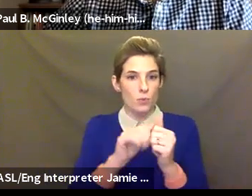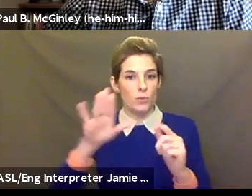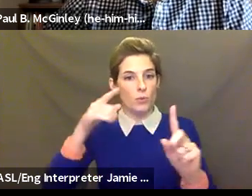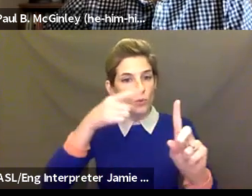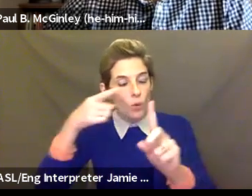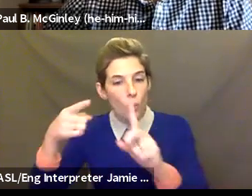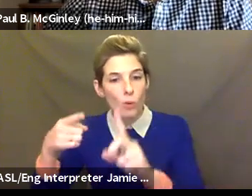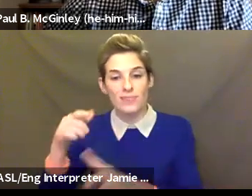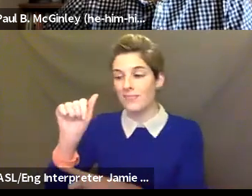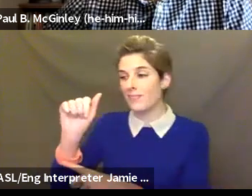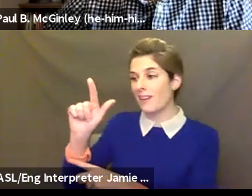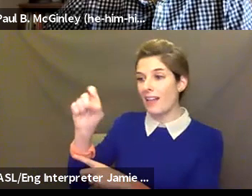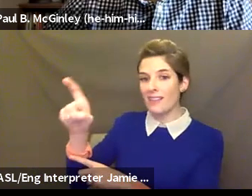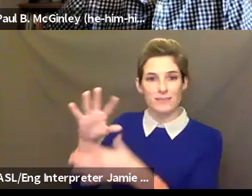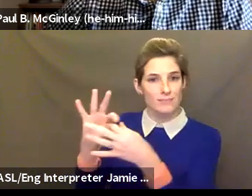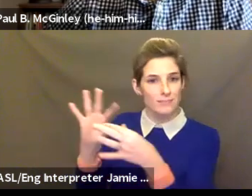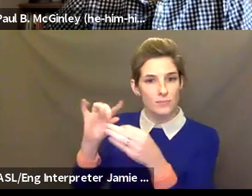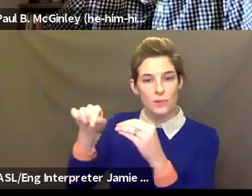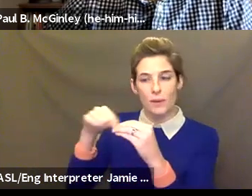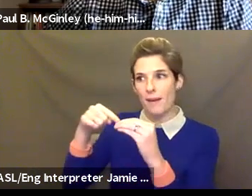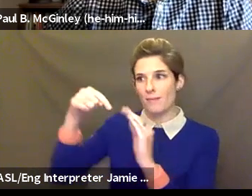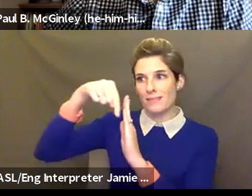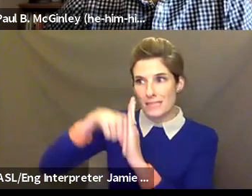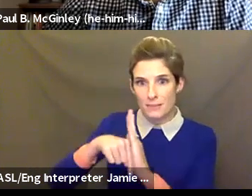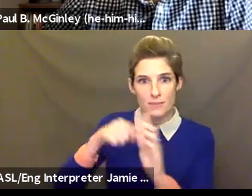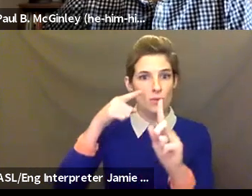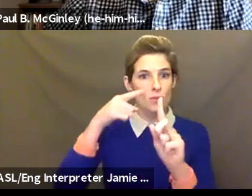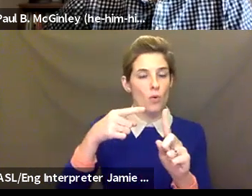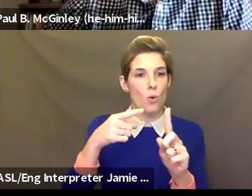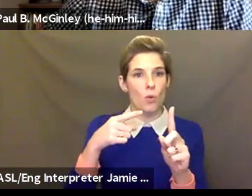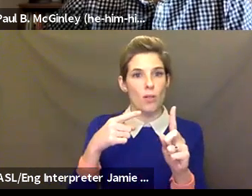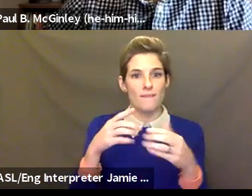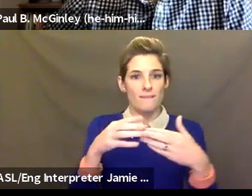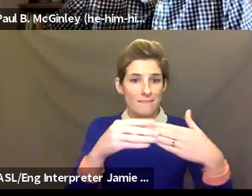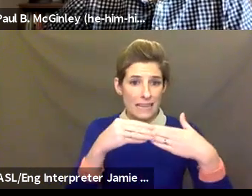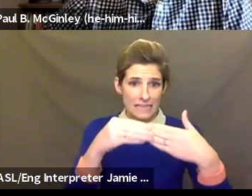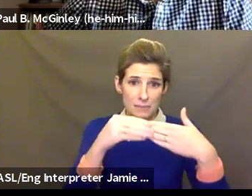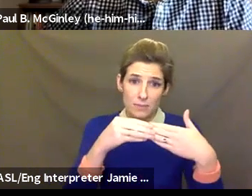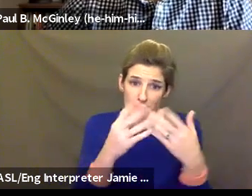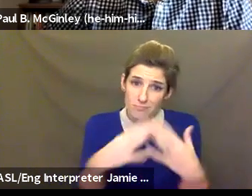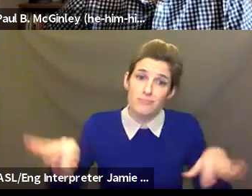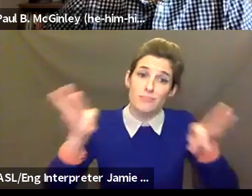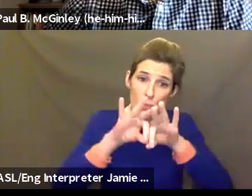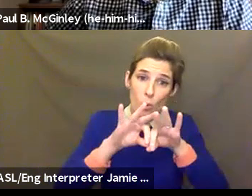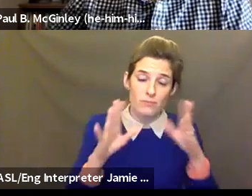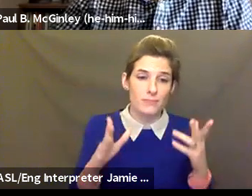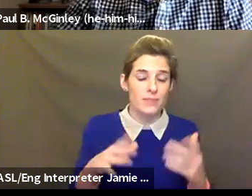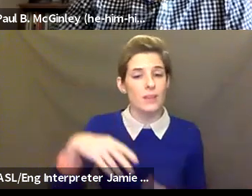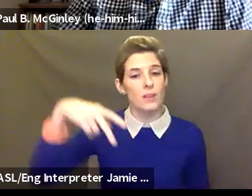deepening the goal of community that was a goal that was present, but it's become deeper. Paul, I wonder if there, is